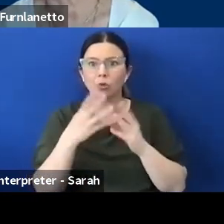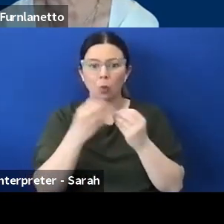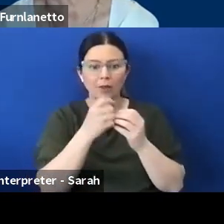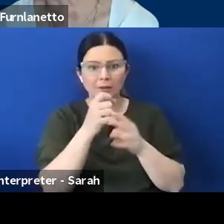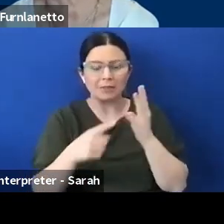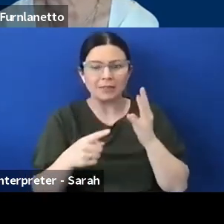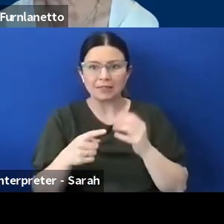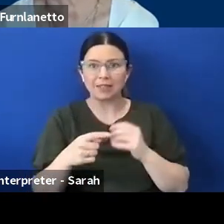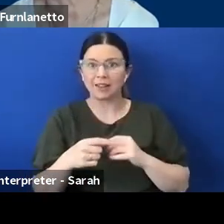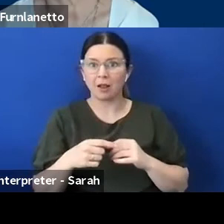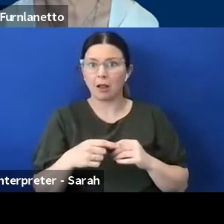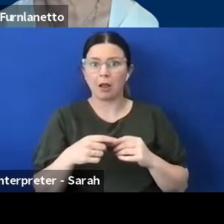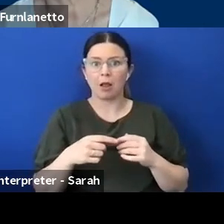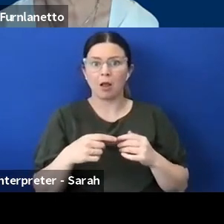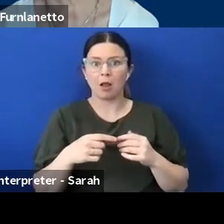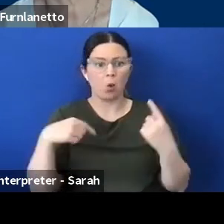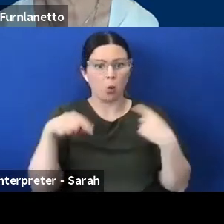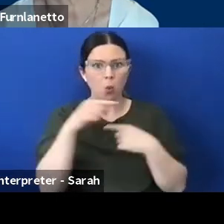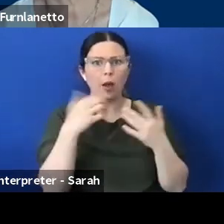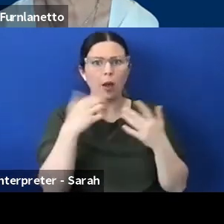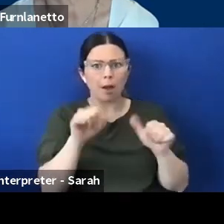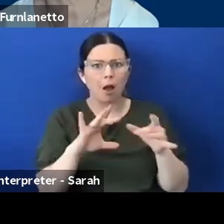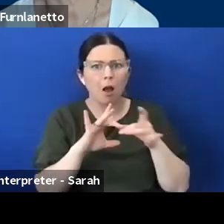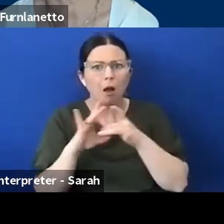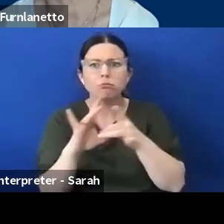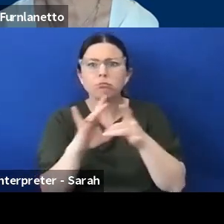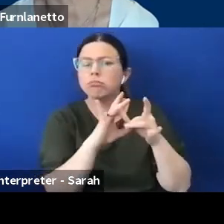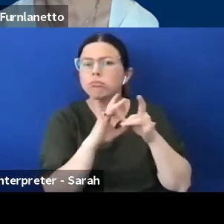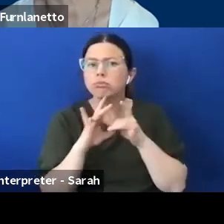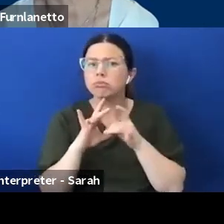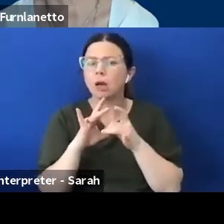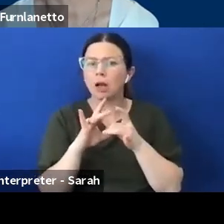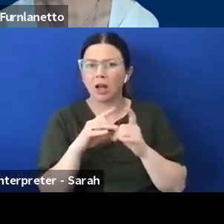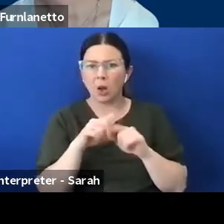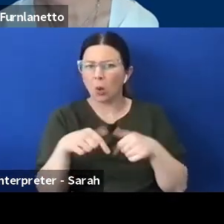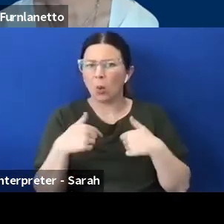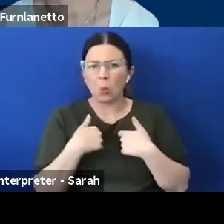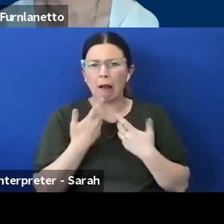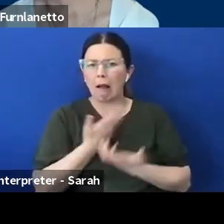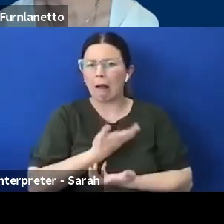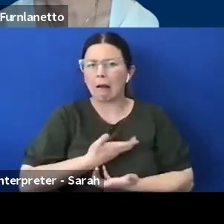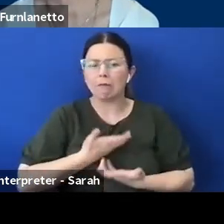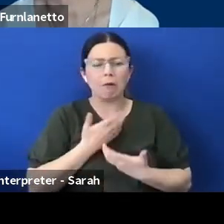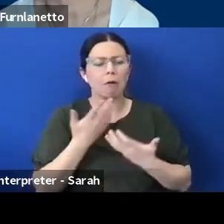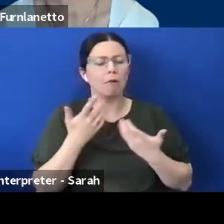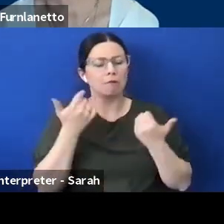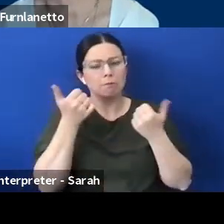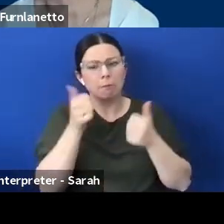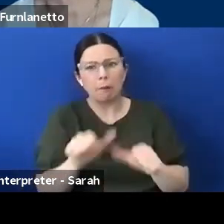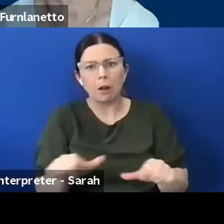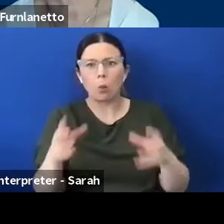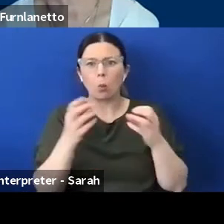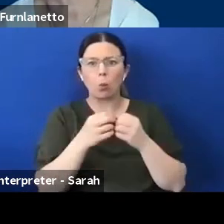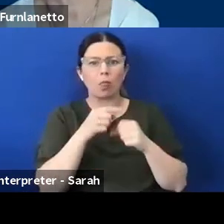this basis and are very comfortable and very, very familiar with it and therefore in both socially, educationally,